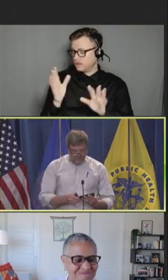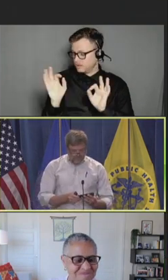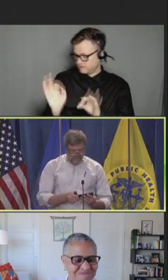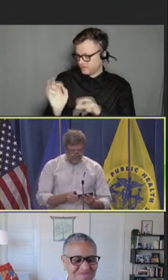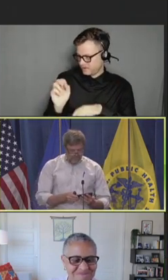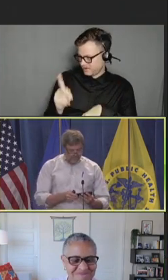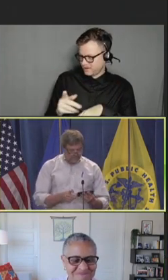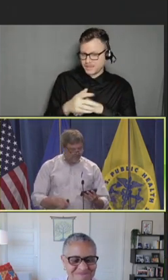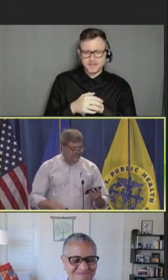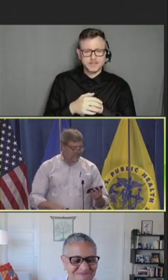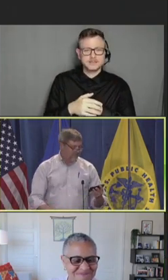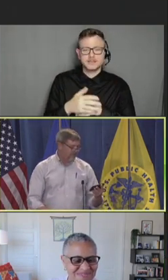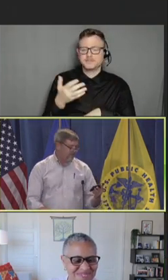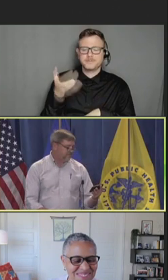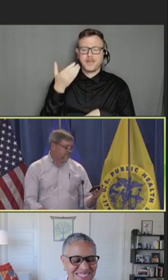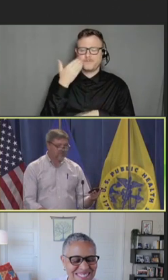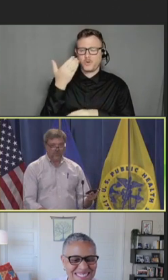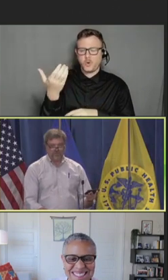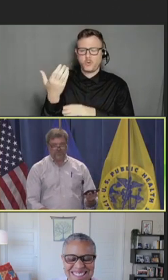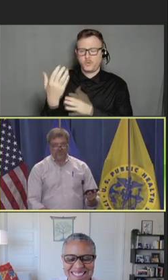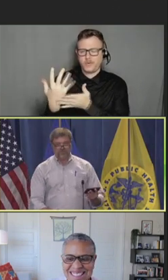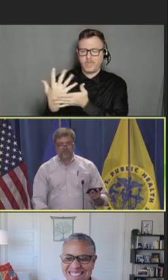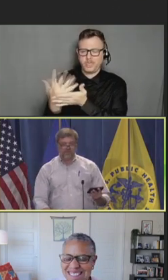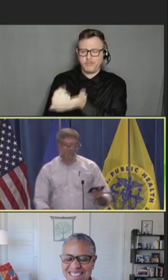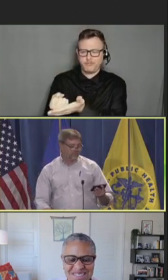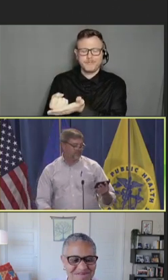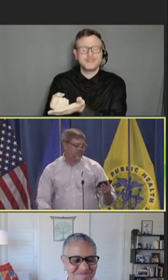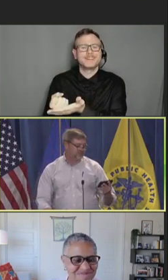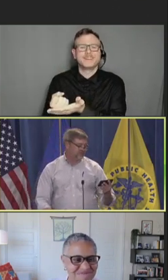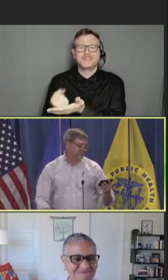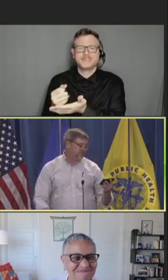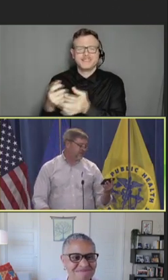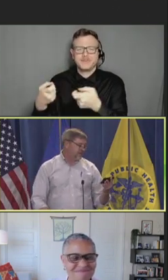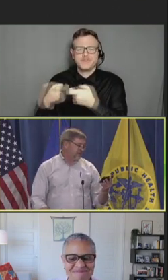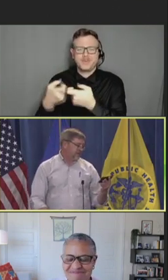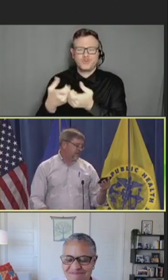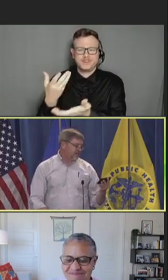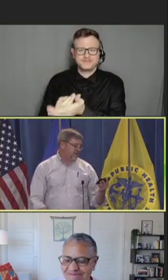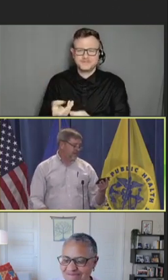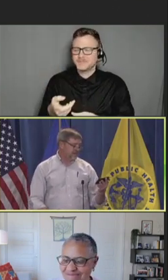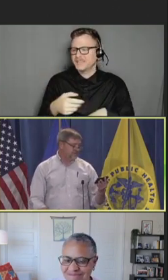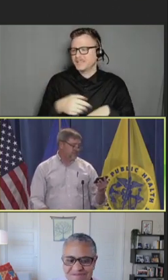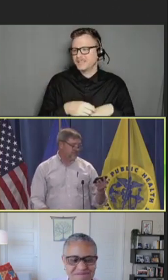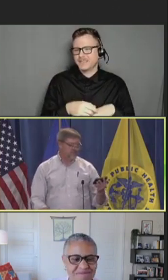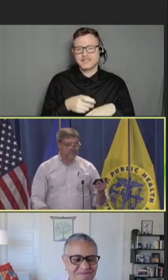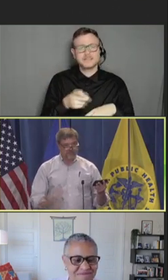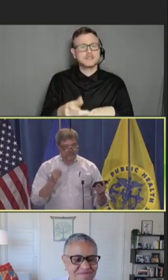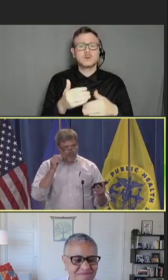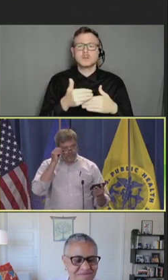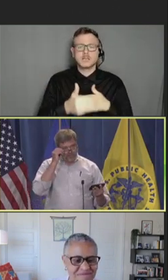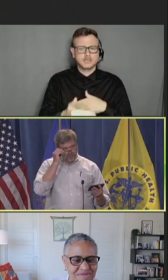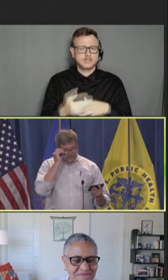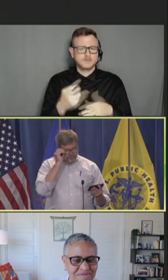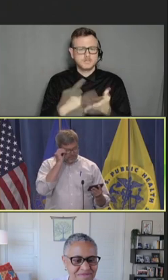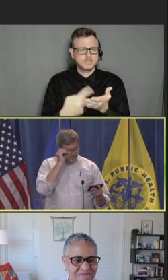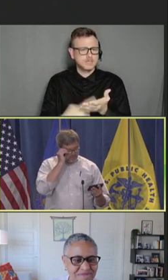Robert Swanson: So, with that, my phone goes dead. So, the first question for discussion, "Advancing immunization equity," which we'd love to hear